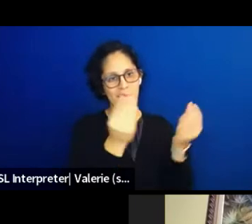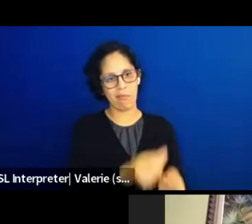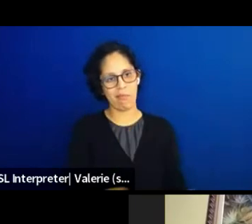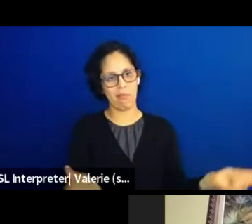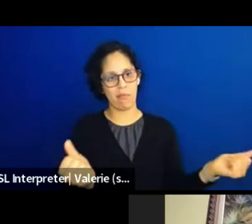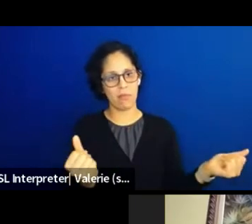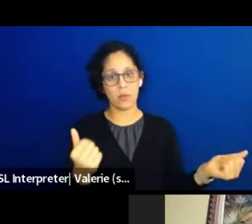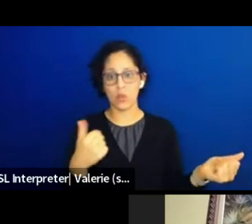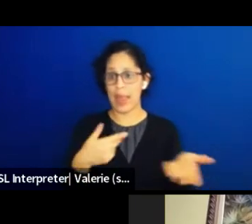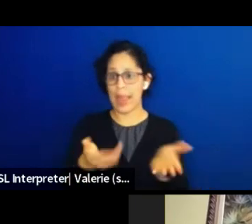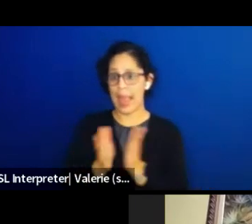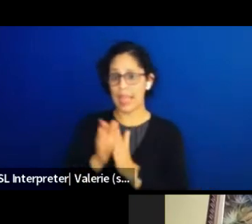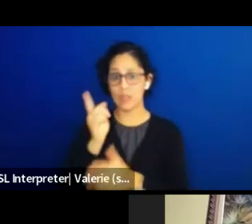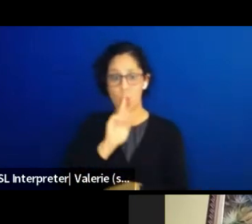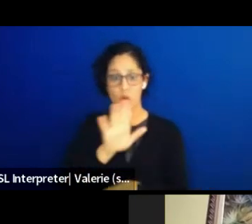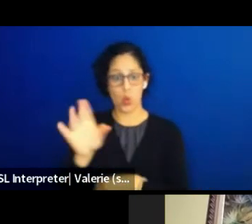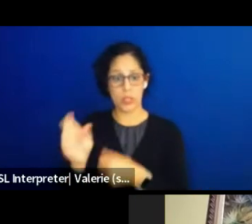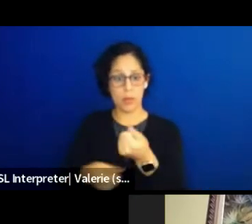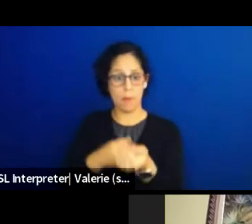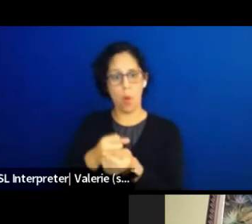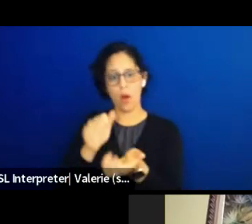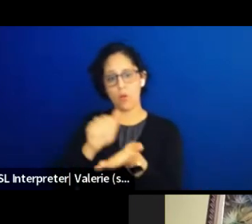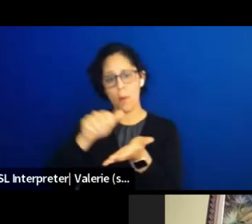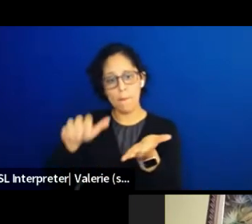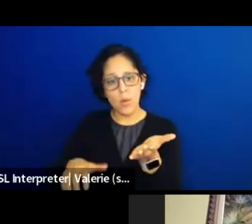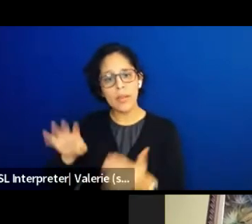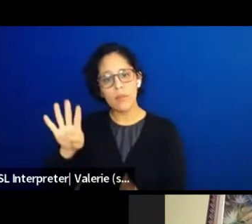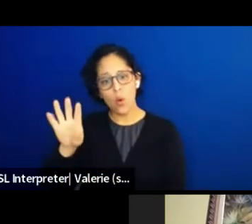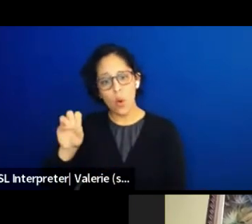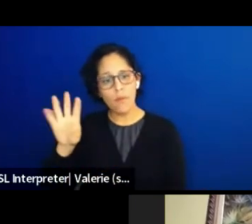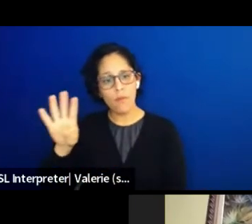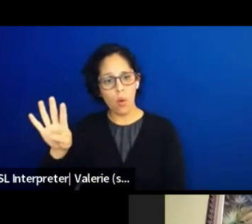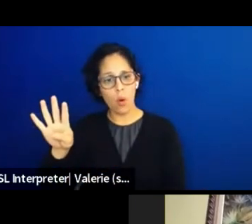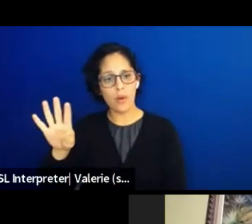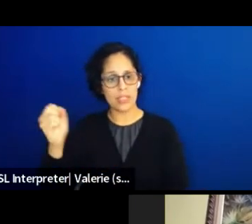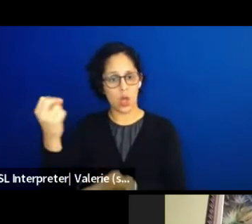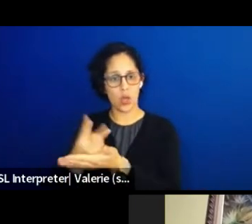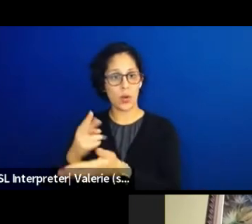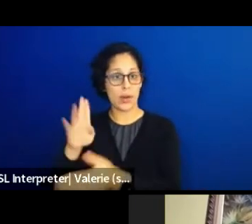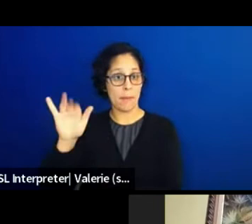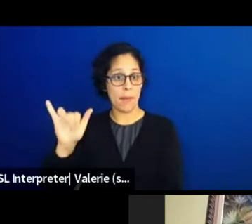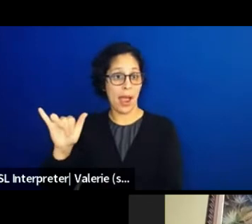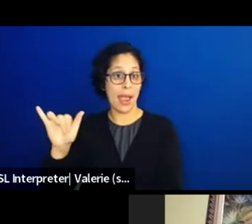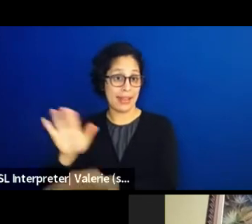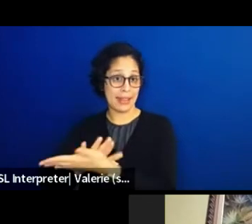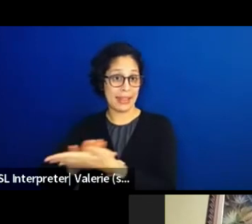the 404 permitting that is authorized by the Clean Water Act like that's a big problem for us.